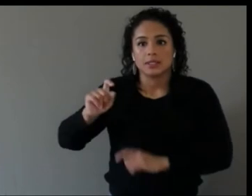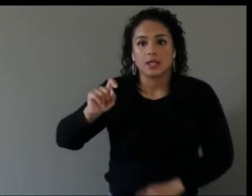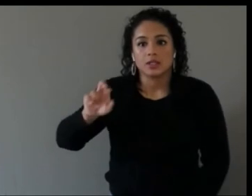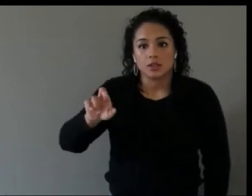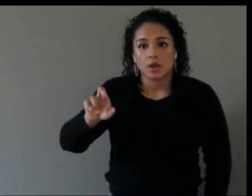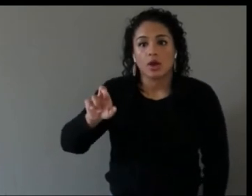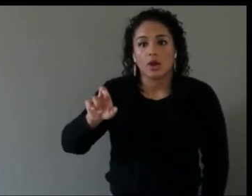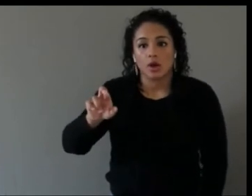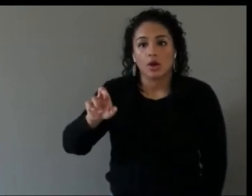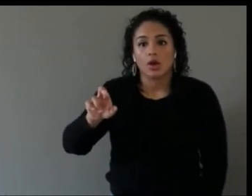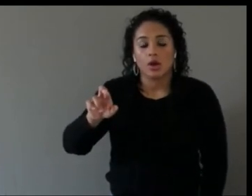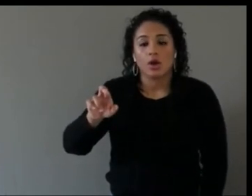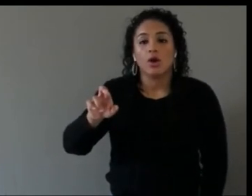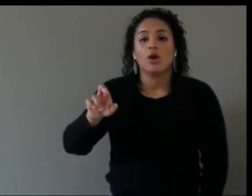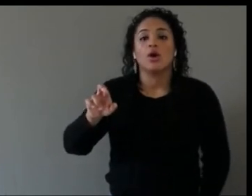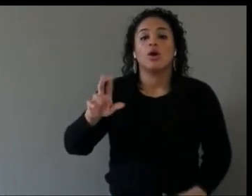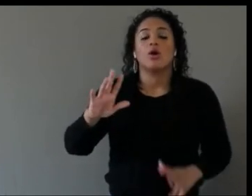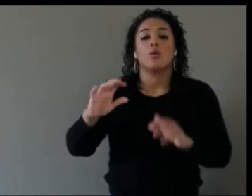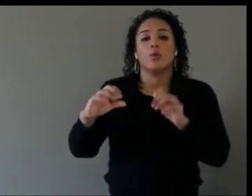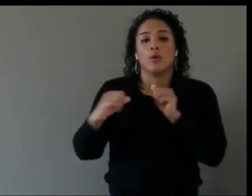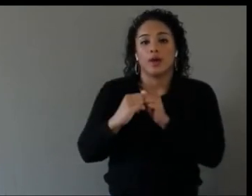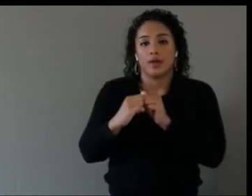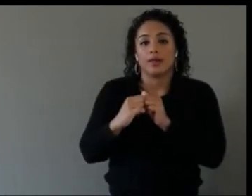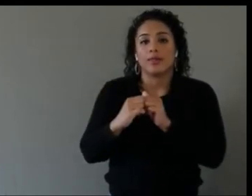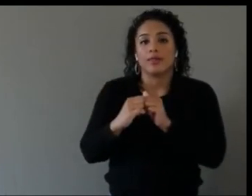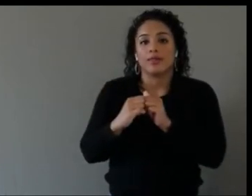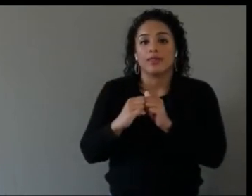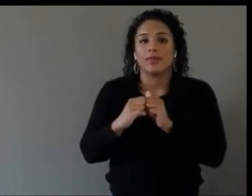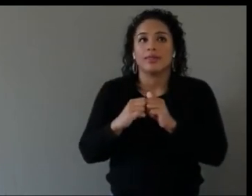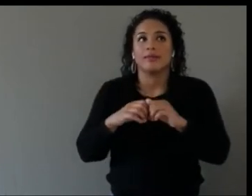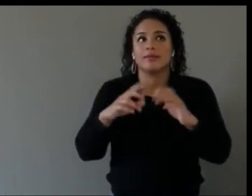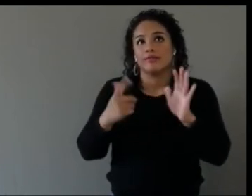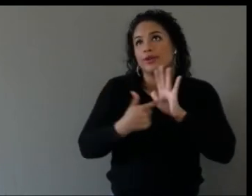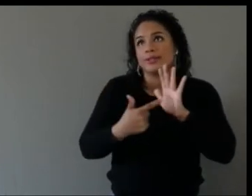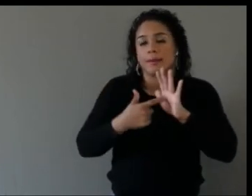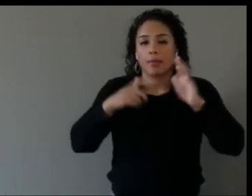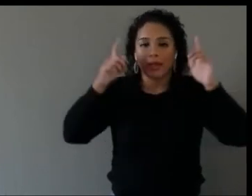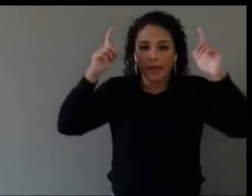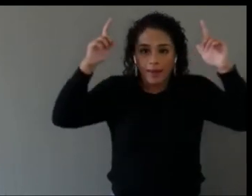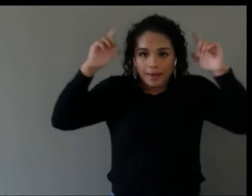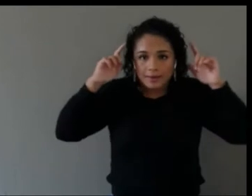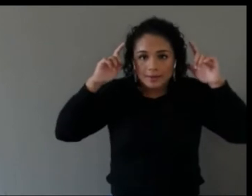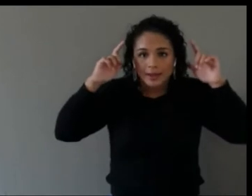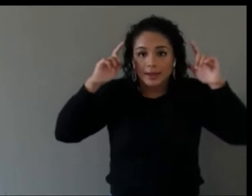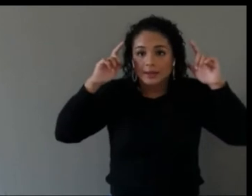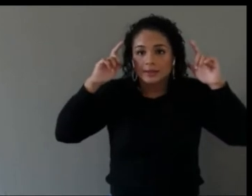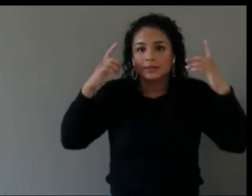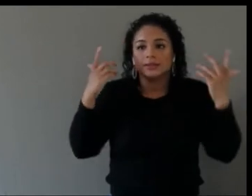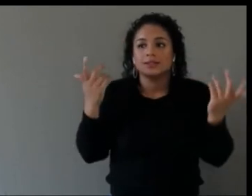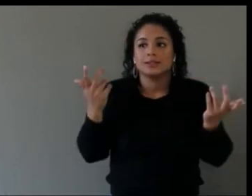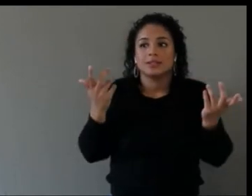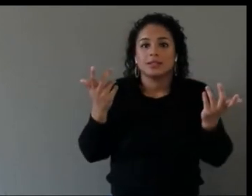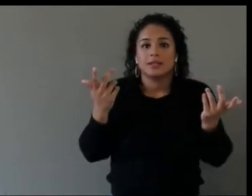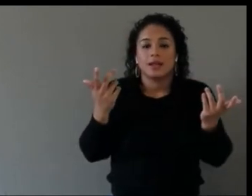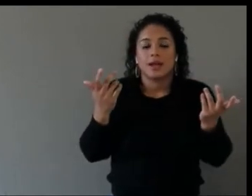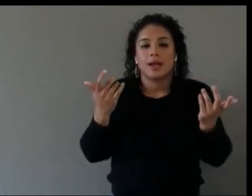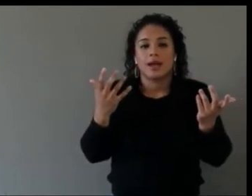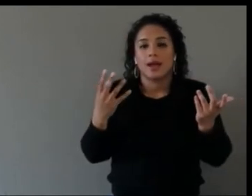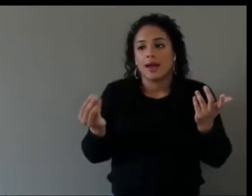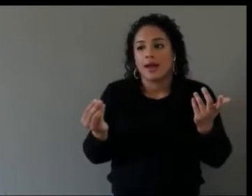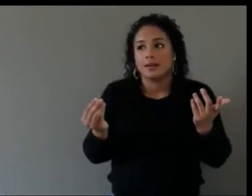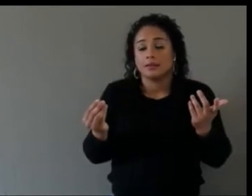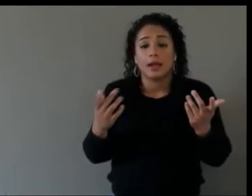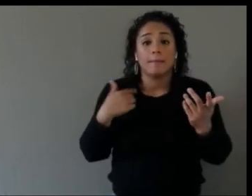know, having headsets and not necessarily being able to -- before we used to share headsets,